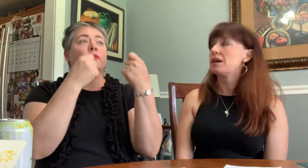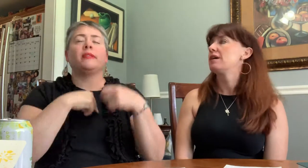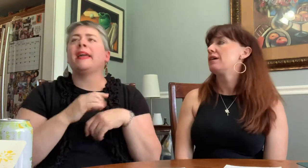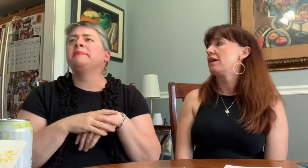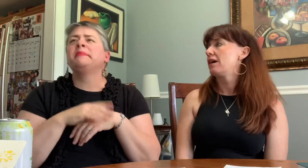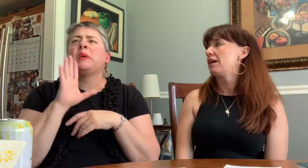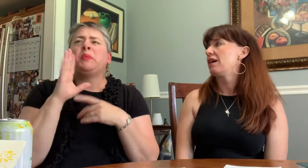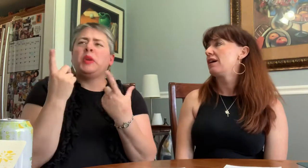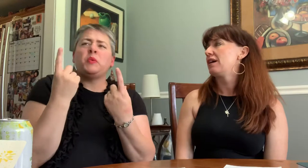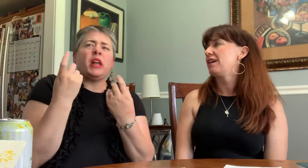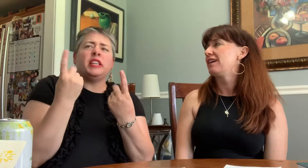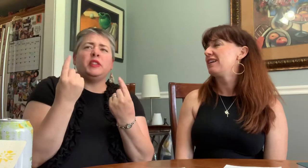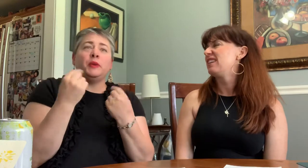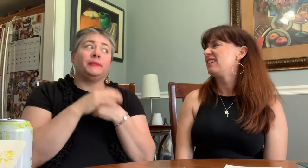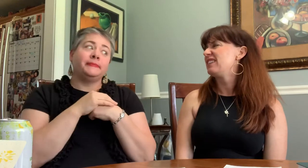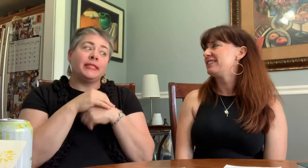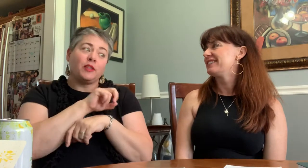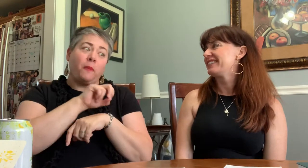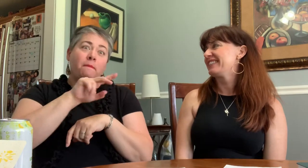then in was like, "What do you wanna do?"